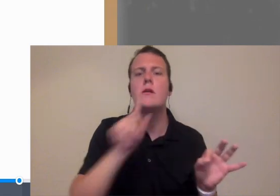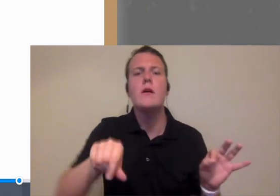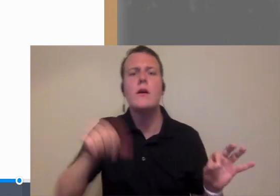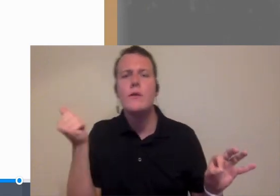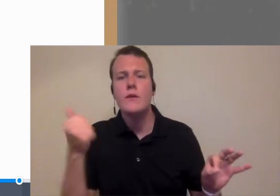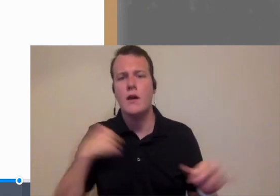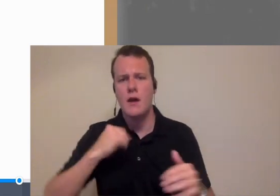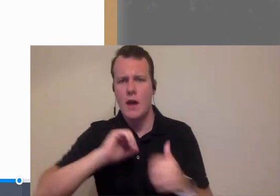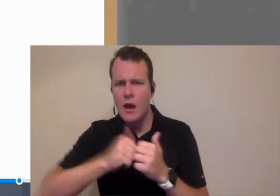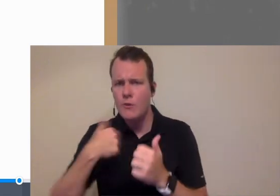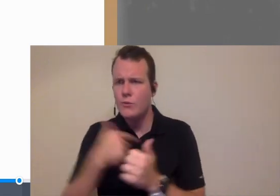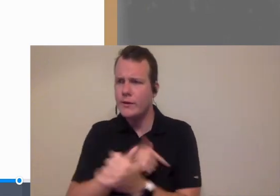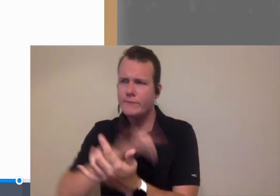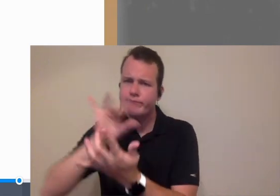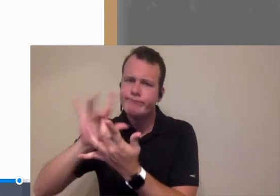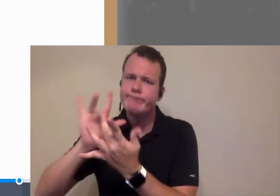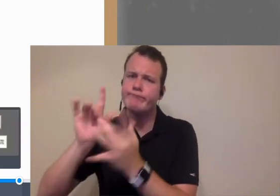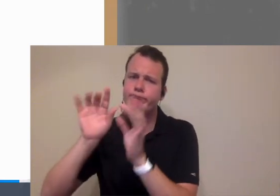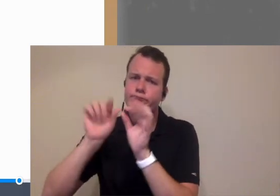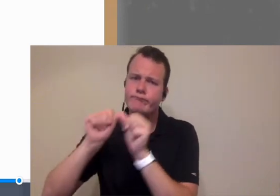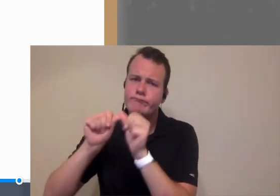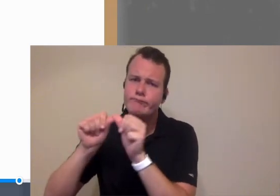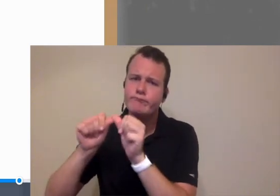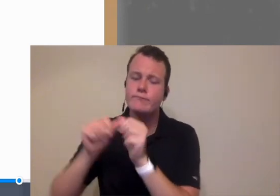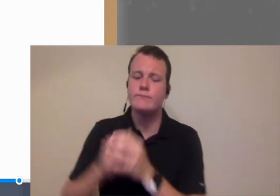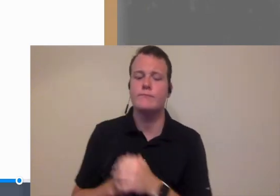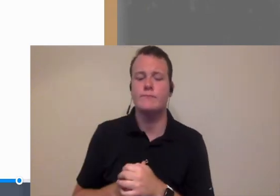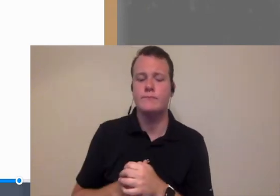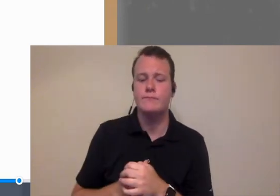it's a how do we stay in touch with these patients long-term so some touch